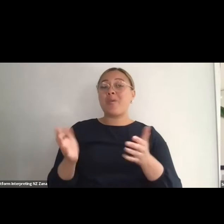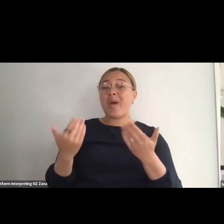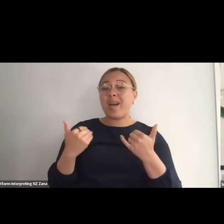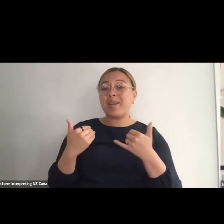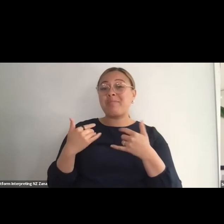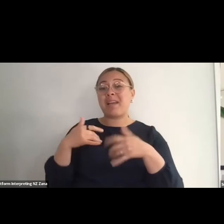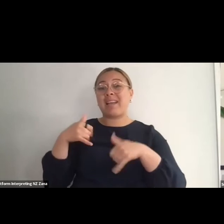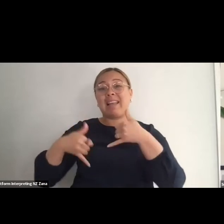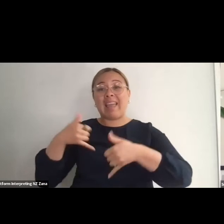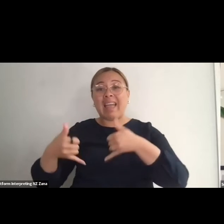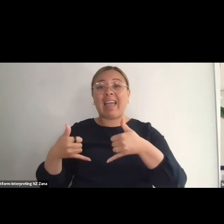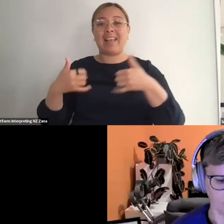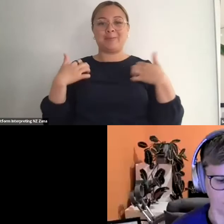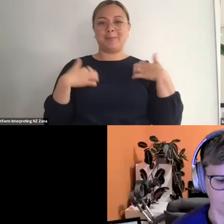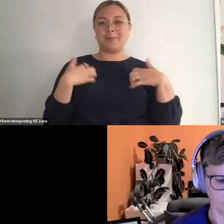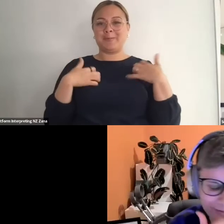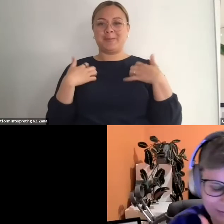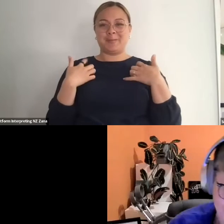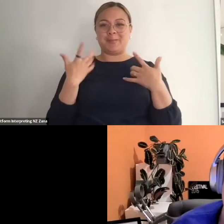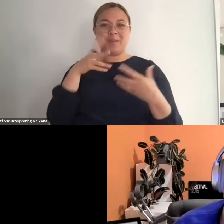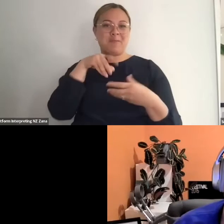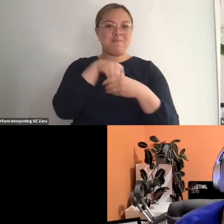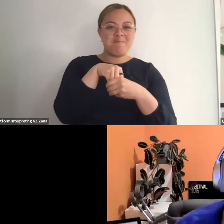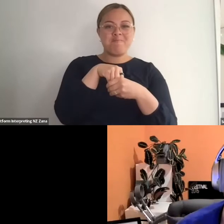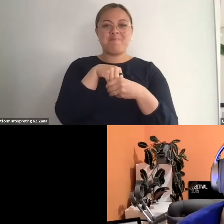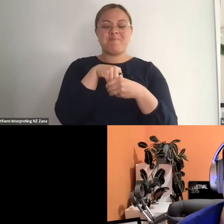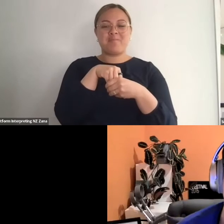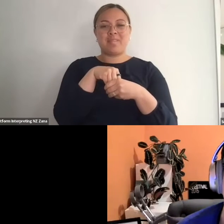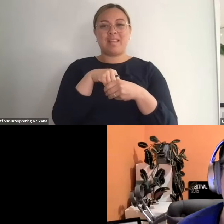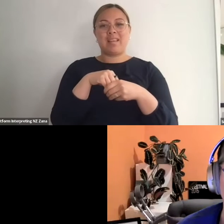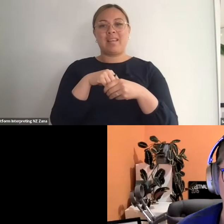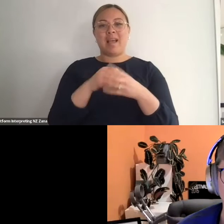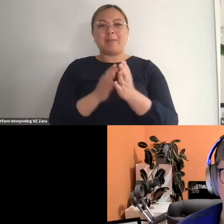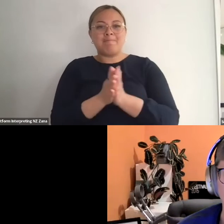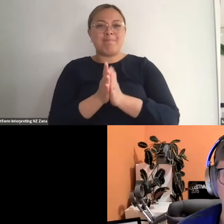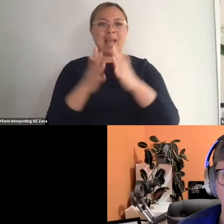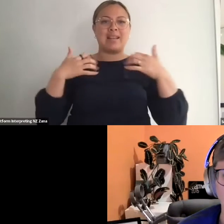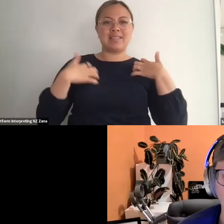I'm so excited to be here and really looking forward to hearing about your Choreography of